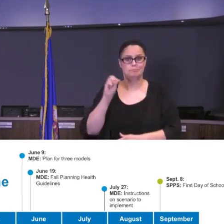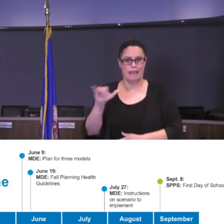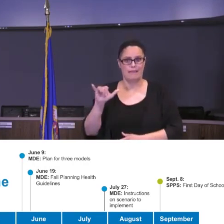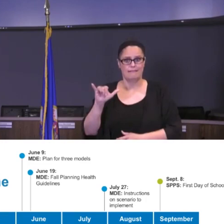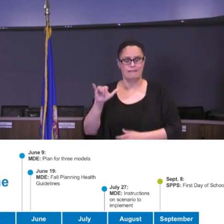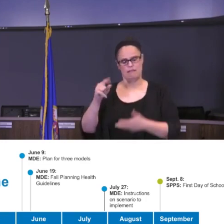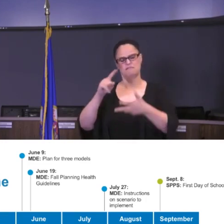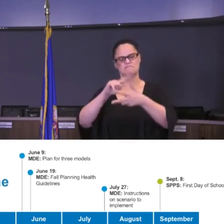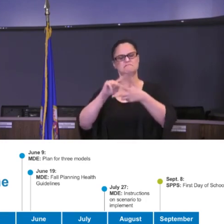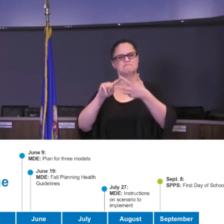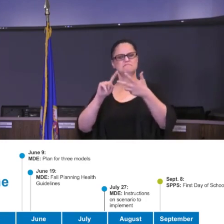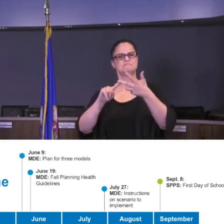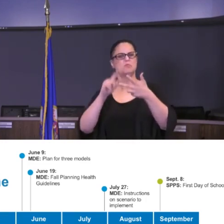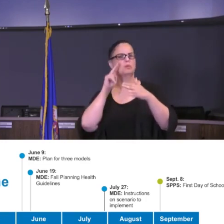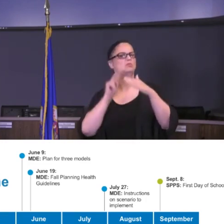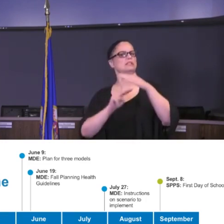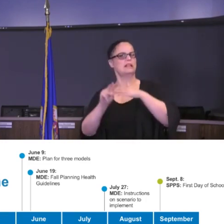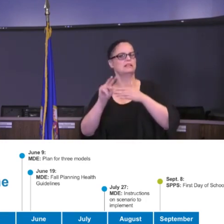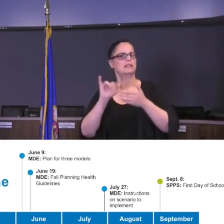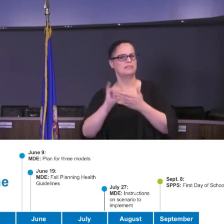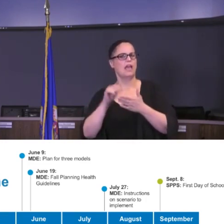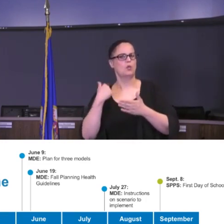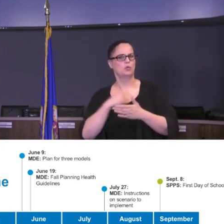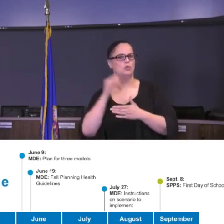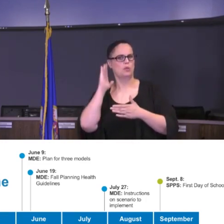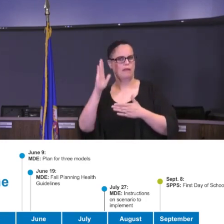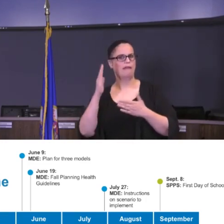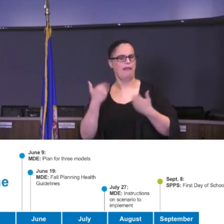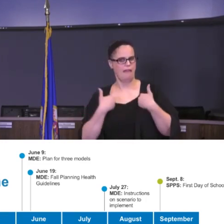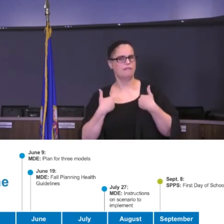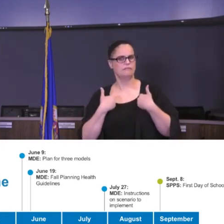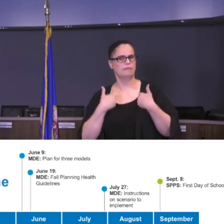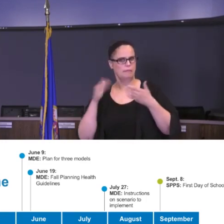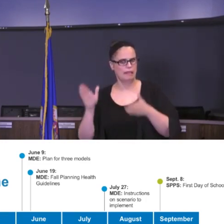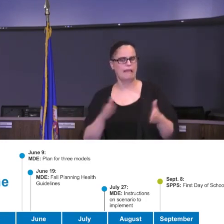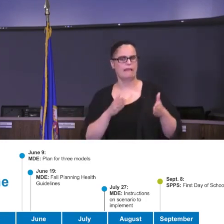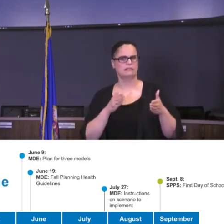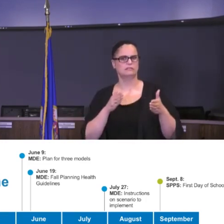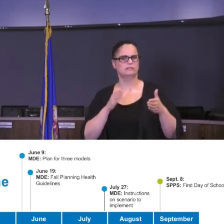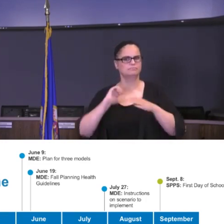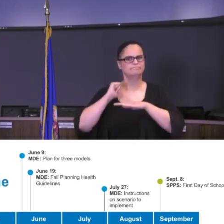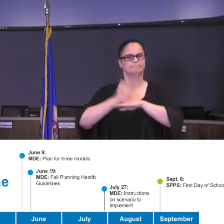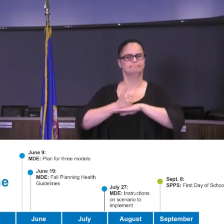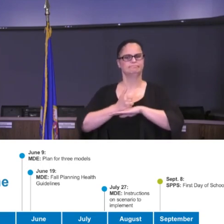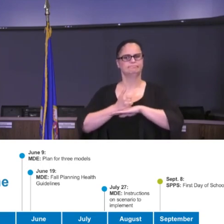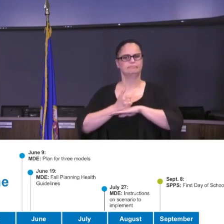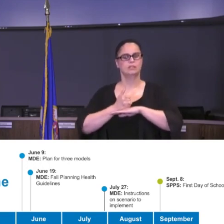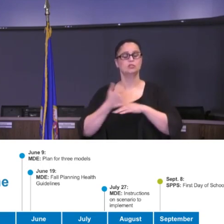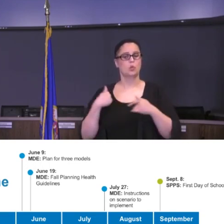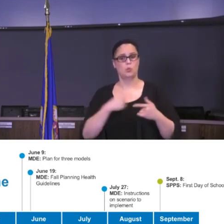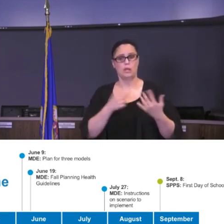scenarios that we have continually planned for at that time. So I wanted to make sure that we got an early start on